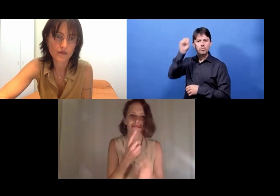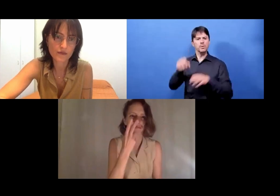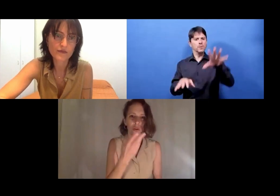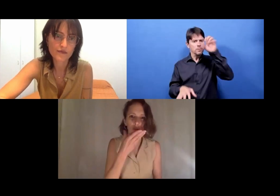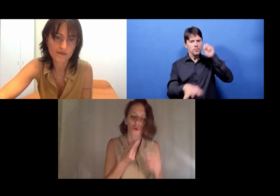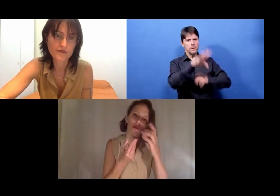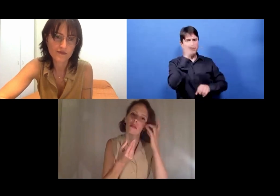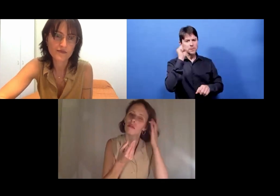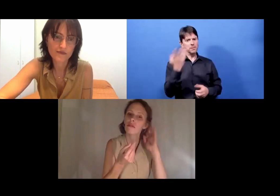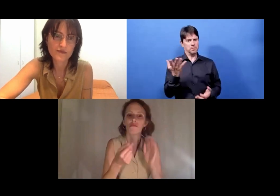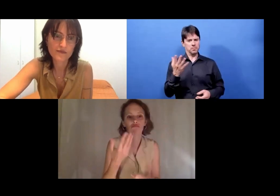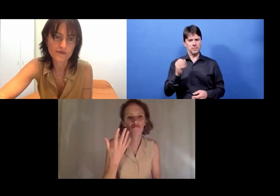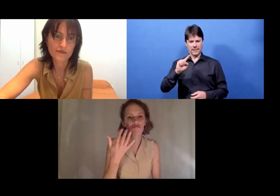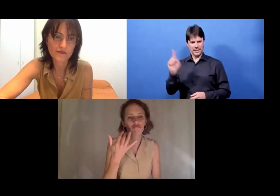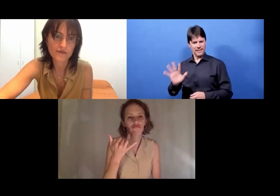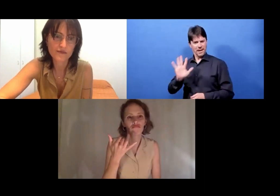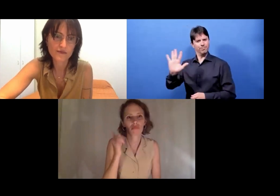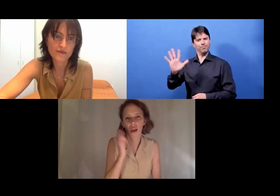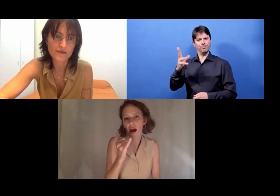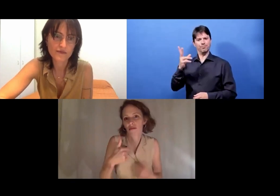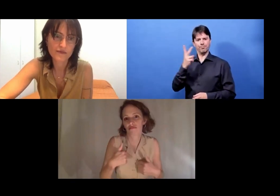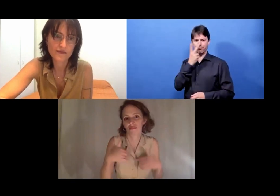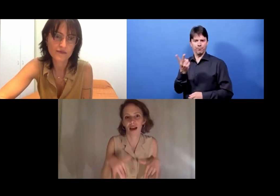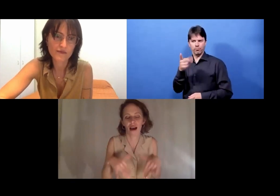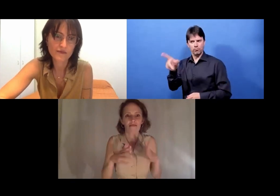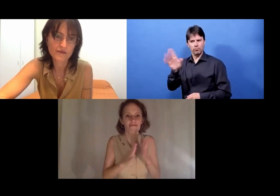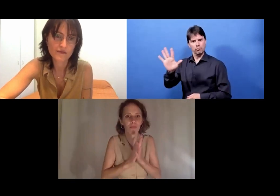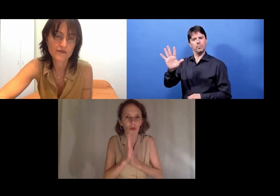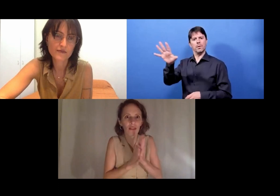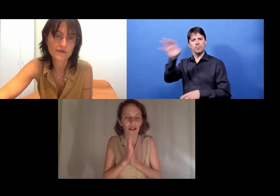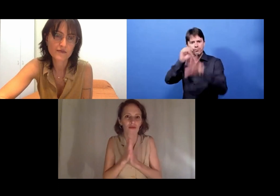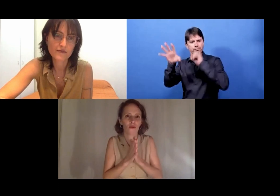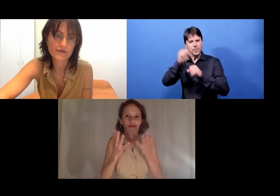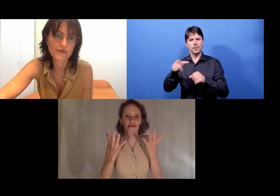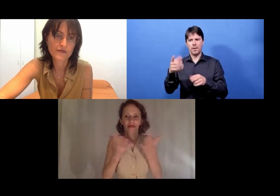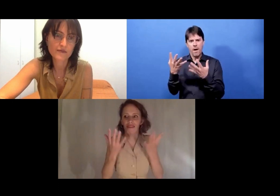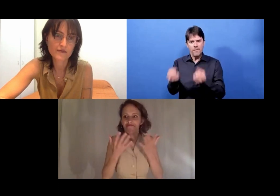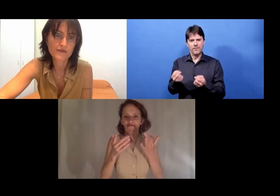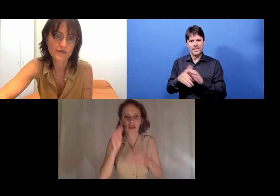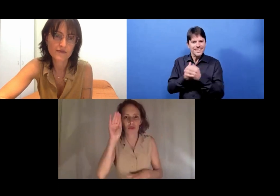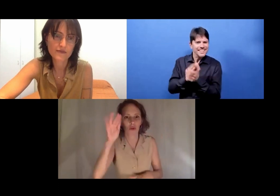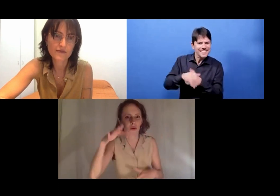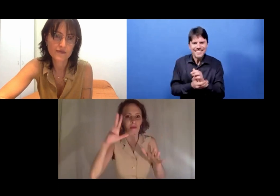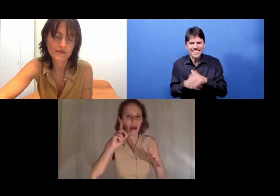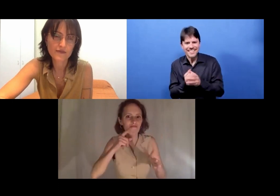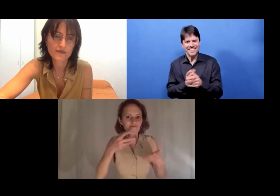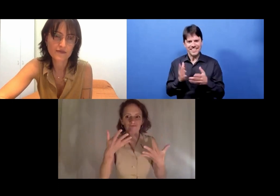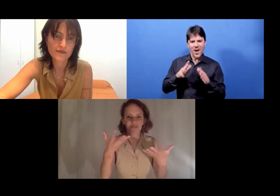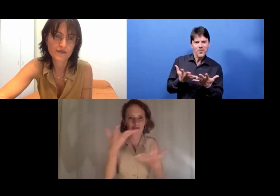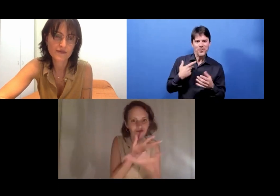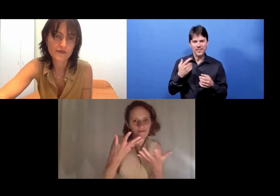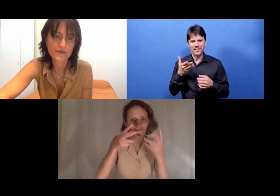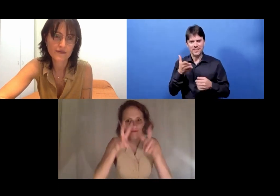I think for me both are mixed and I'm right now in the middle between those disciplines and I'm really motivated